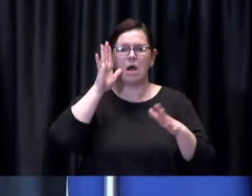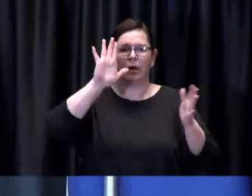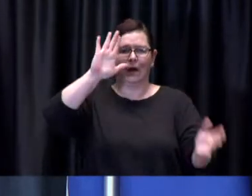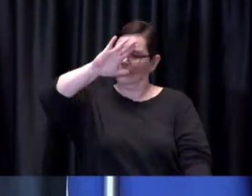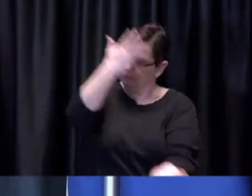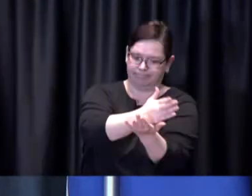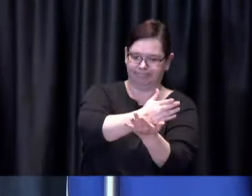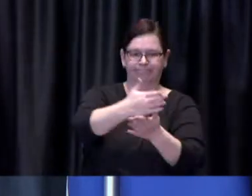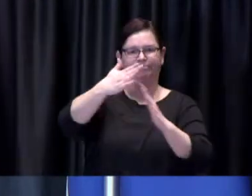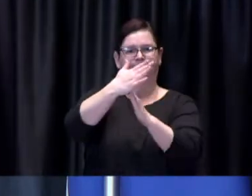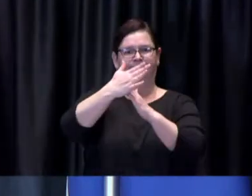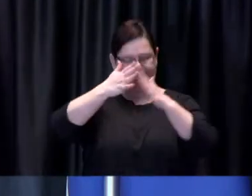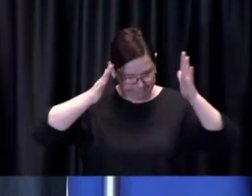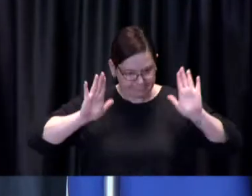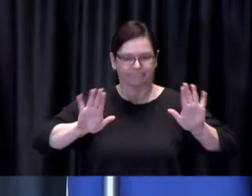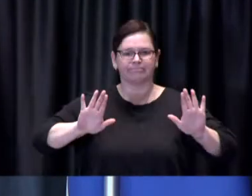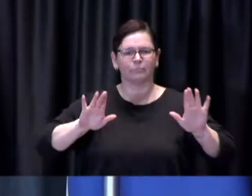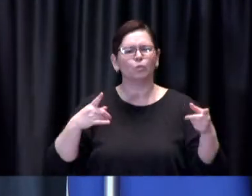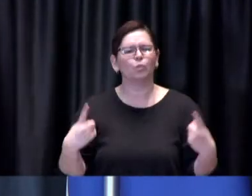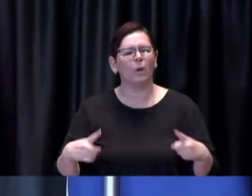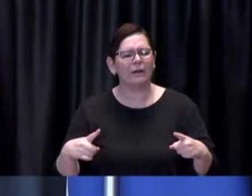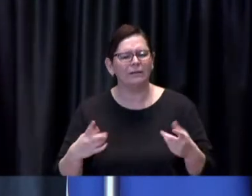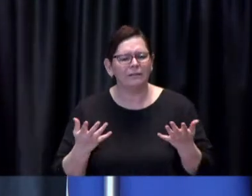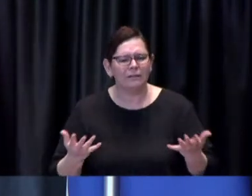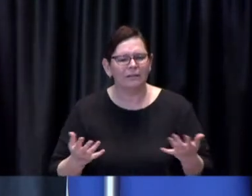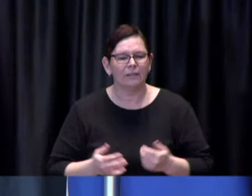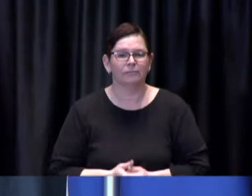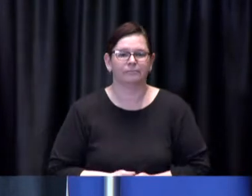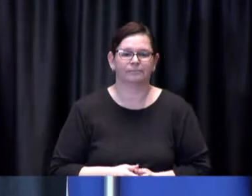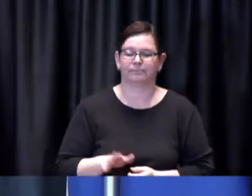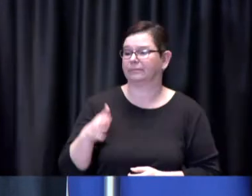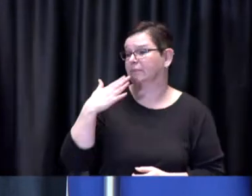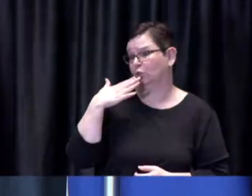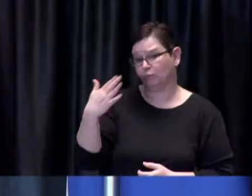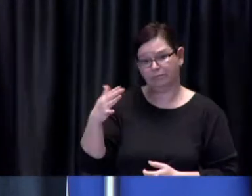as I've indicated in my remarks uh you know I'm concerned with what we see in terms of